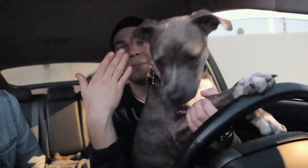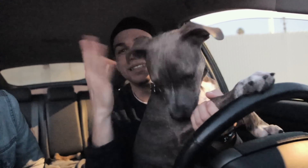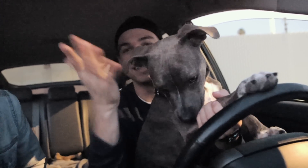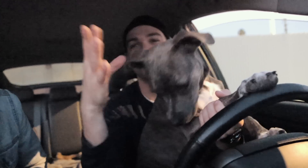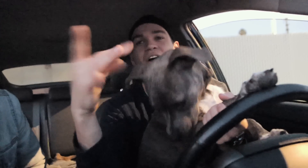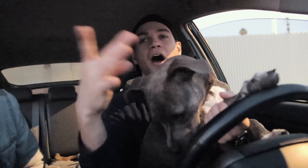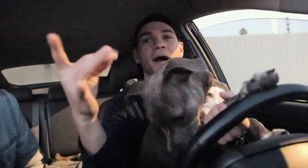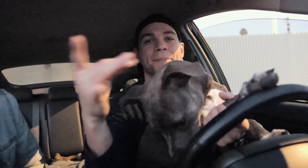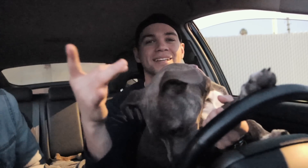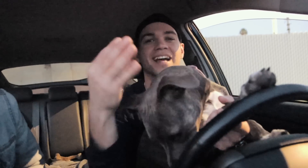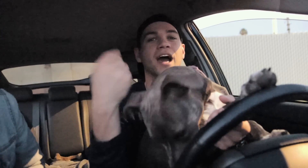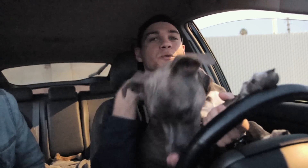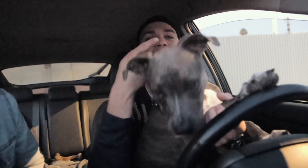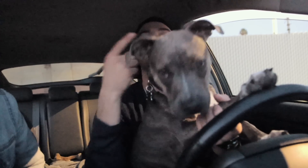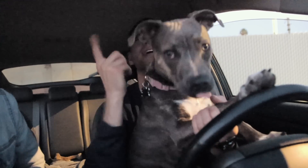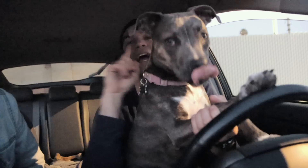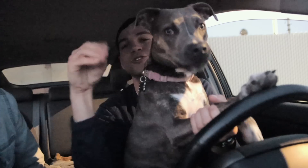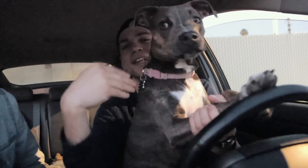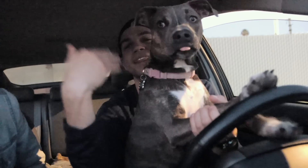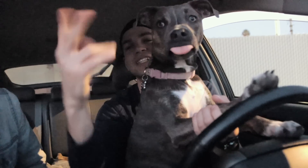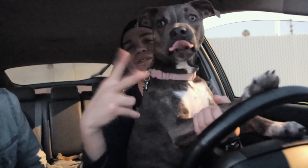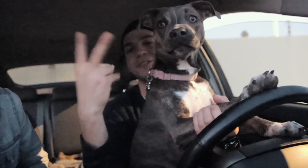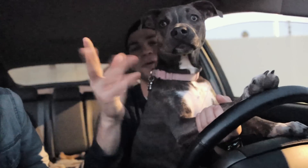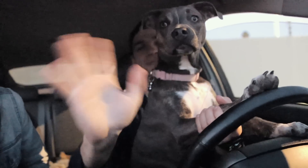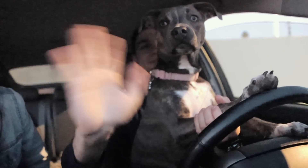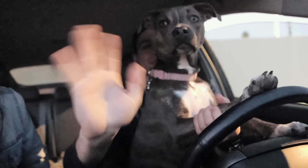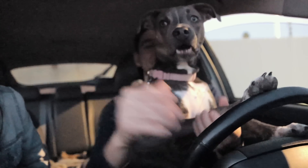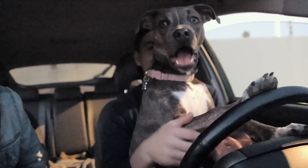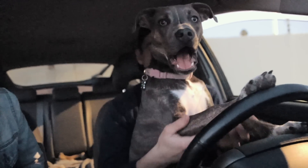please leave a comment, and we'll answer it in our next video bye